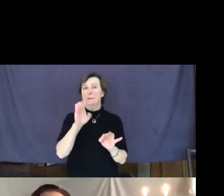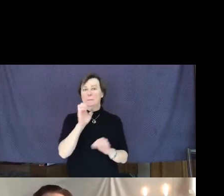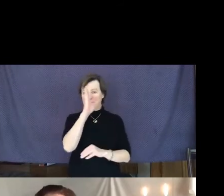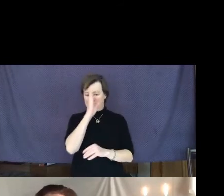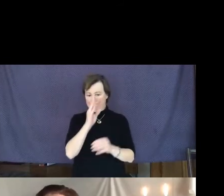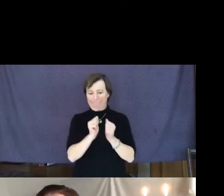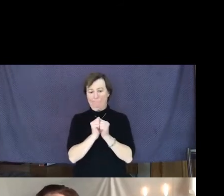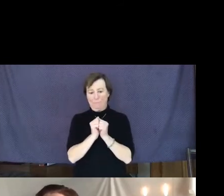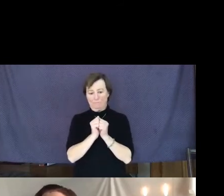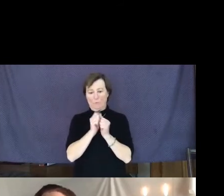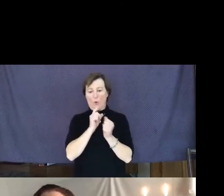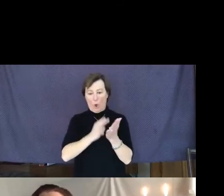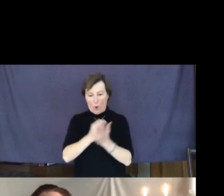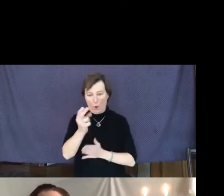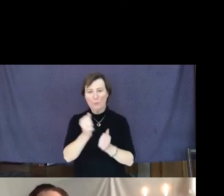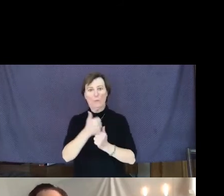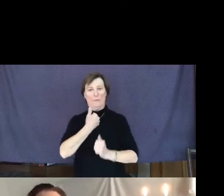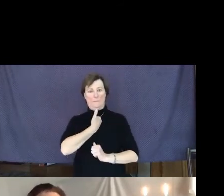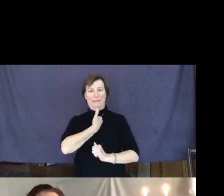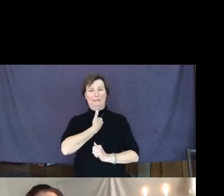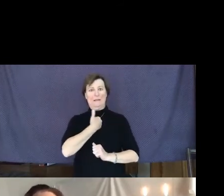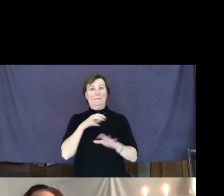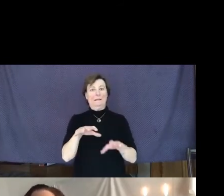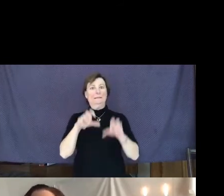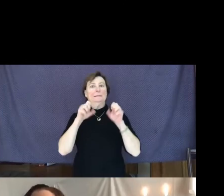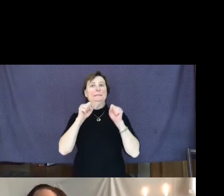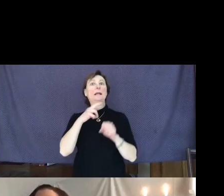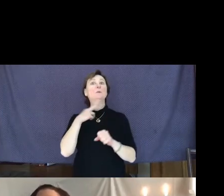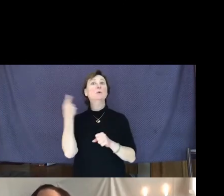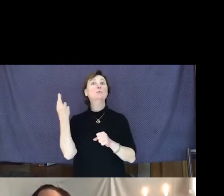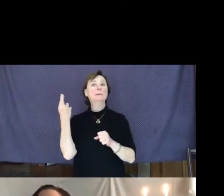the risk to see if I can help."